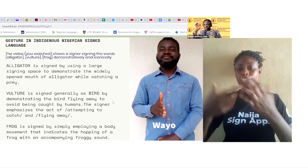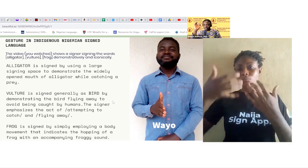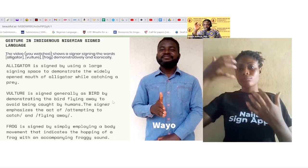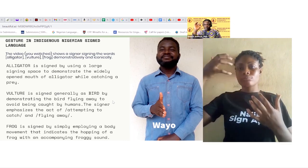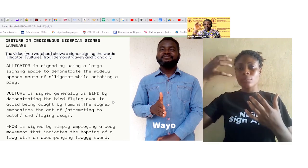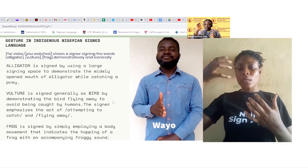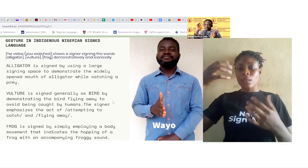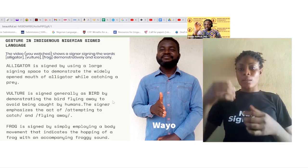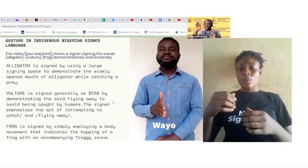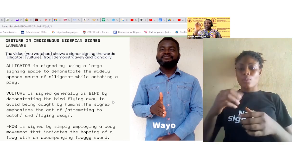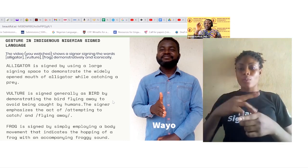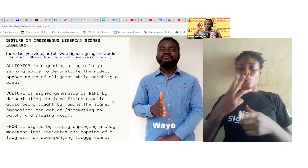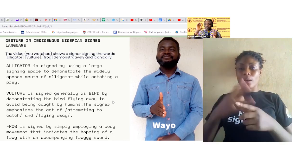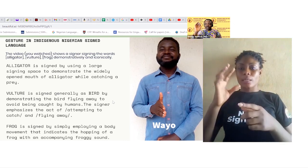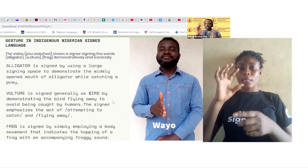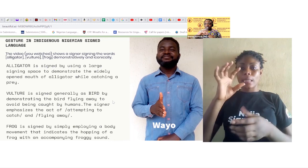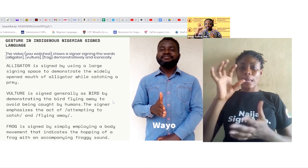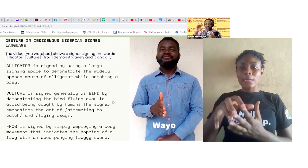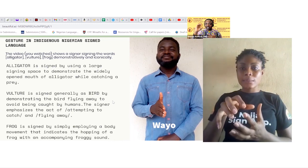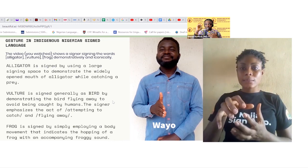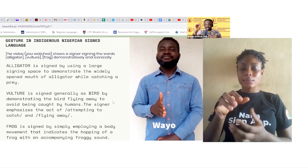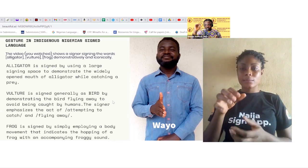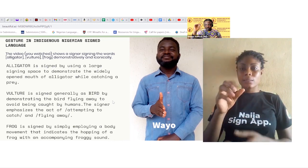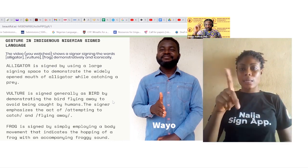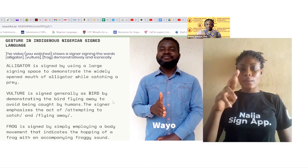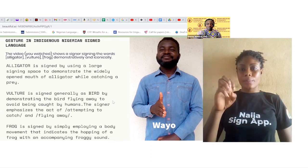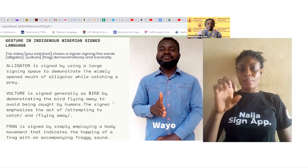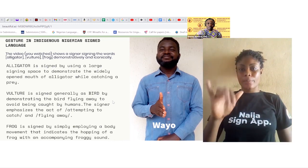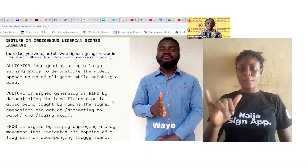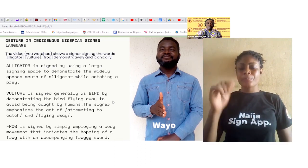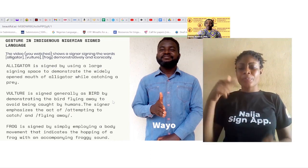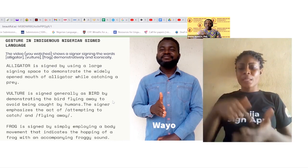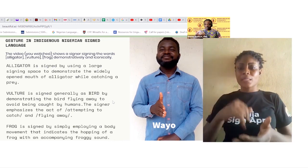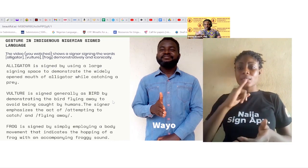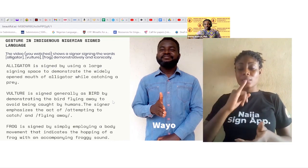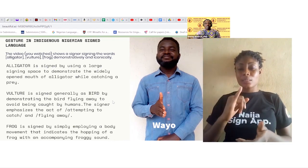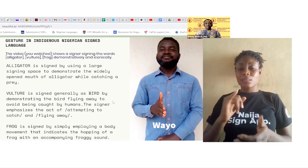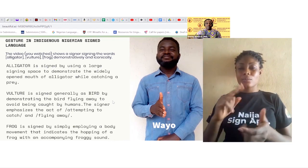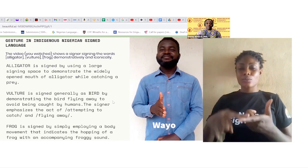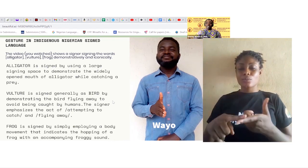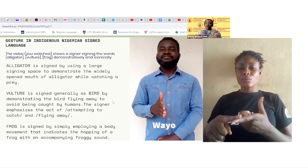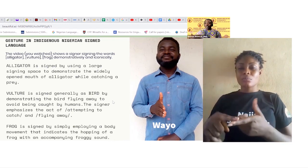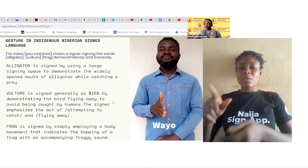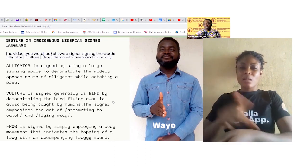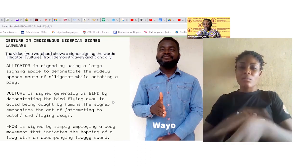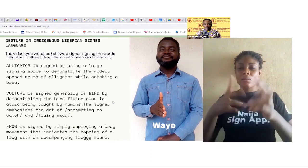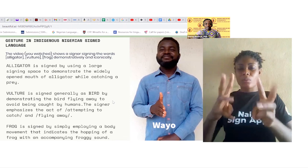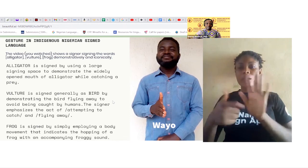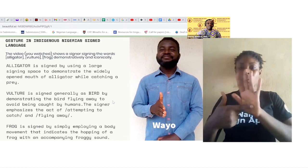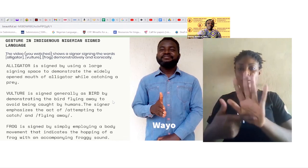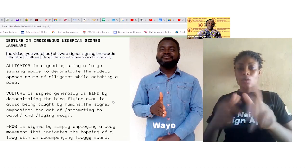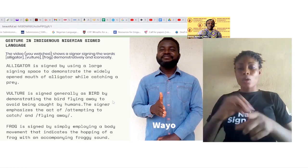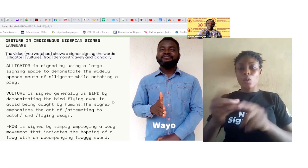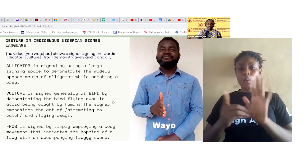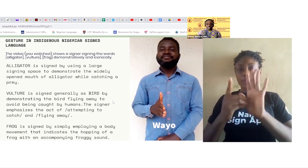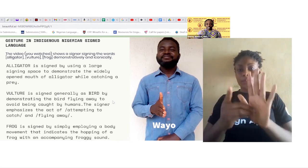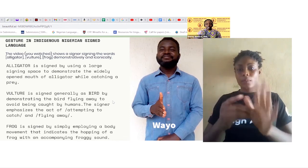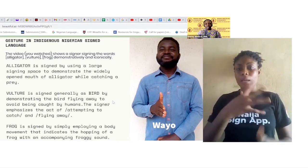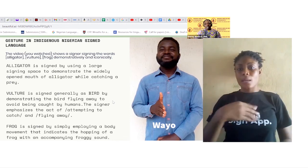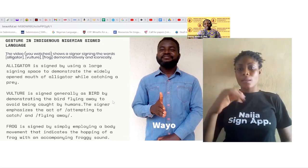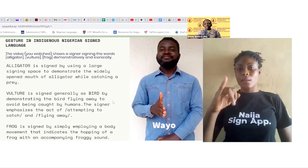prey; this is to a very large extent gestural or demonstrative and also iconic. Vulture is signed